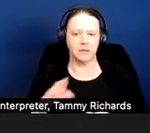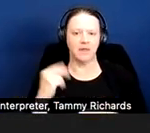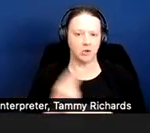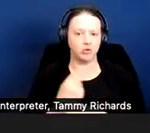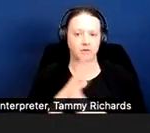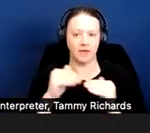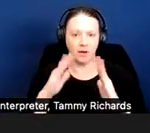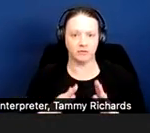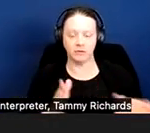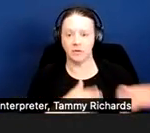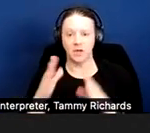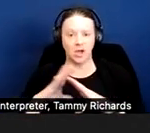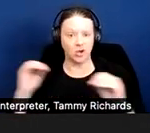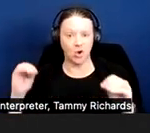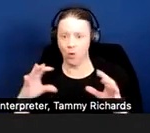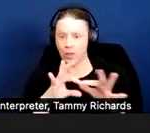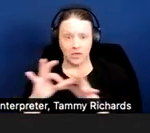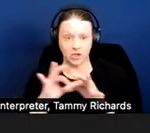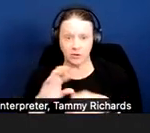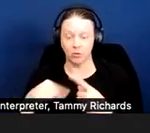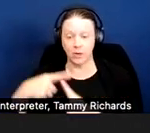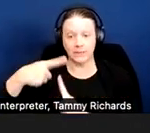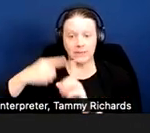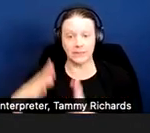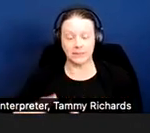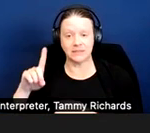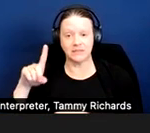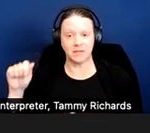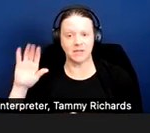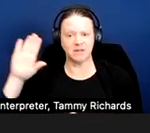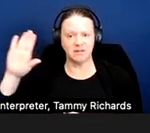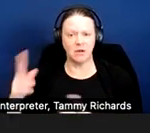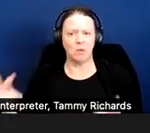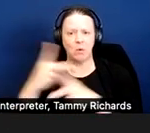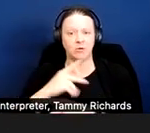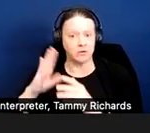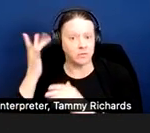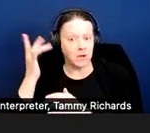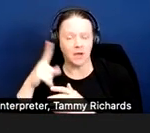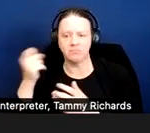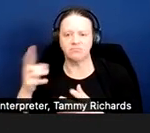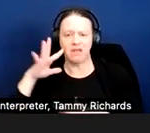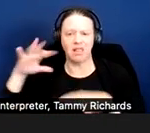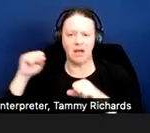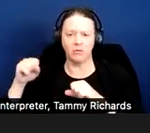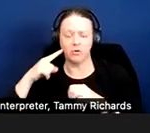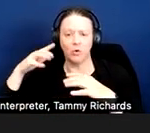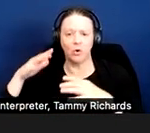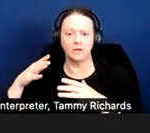An example of no nexus is where a tenant's disability is exbaited by loud noise and the tenant requests an accessible parking space.